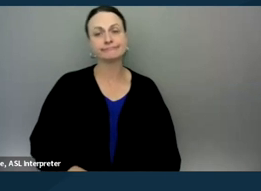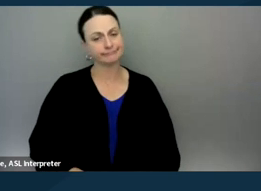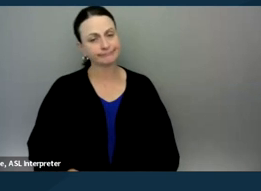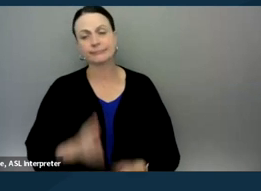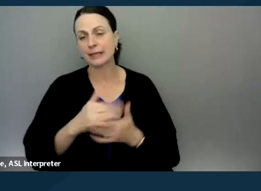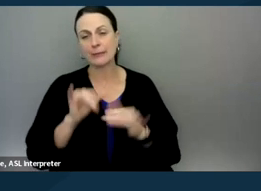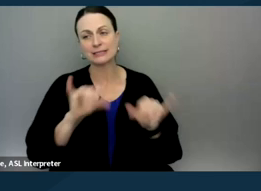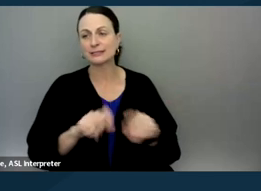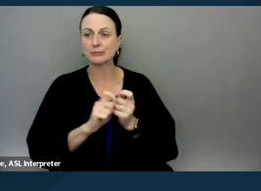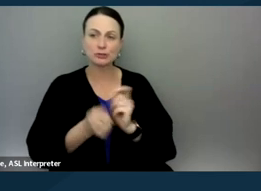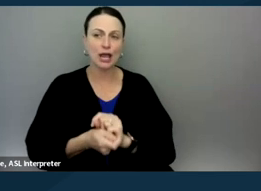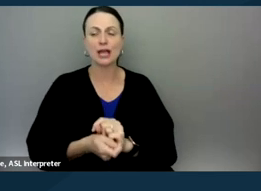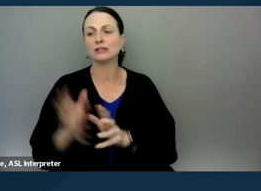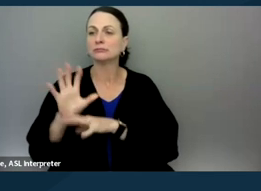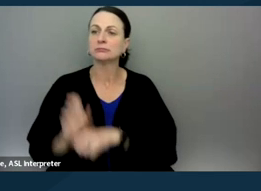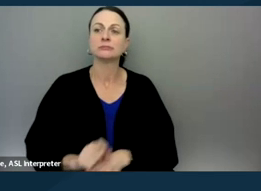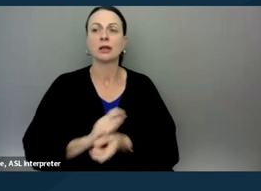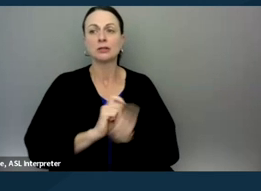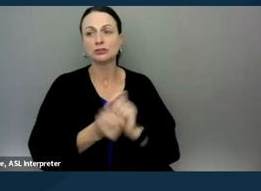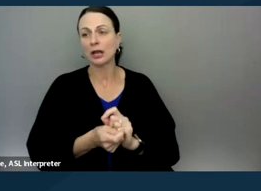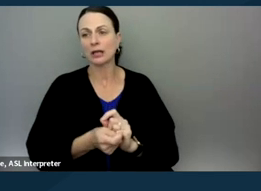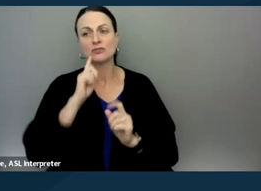and the practices change in the district itself.